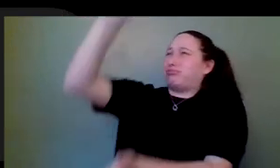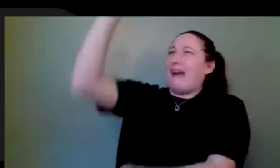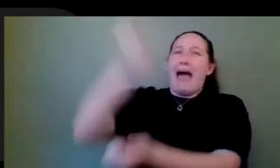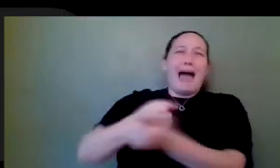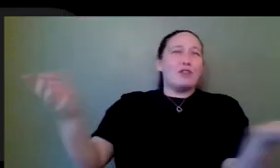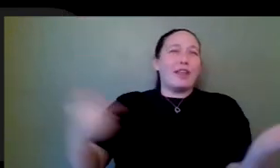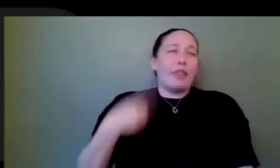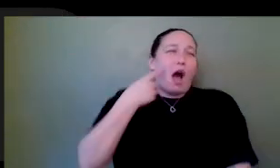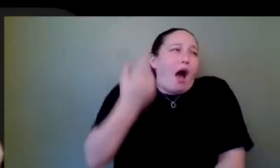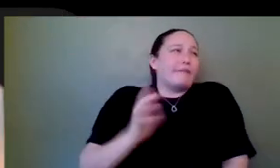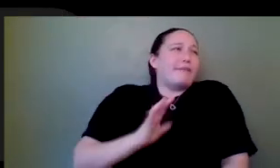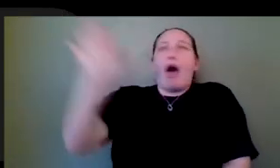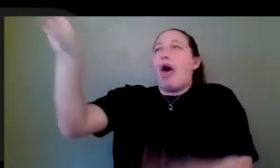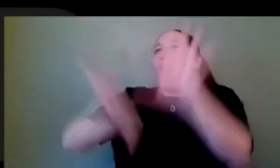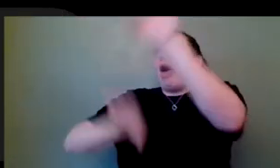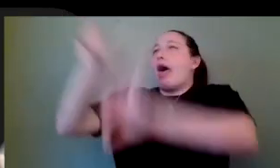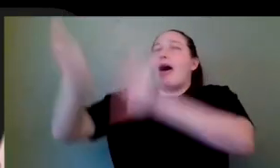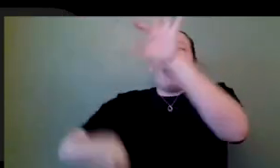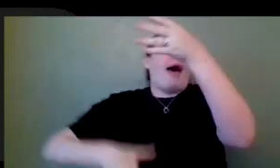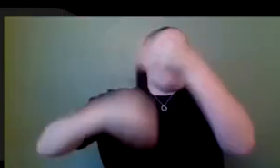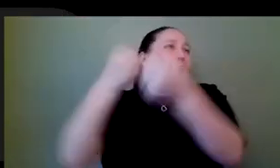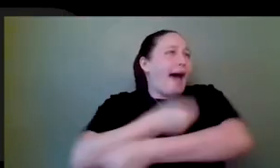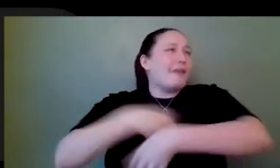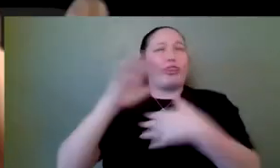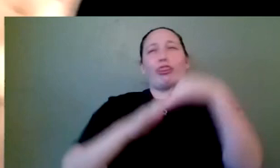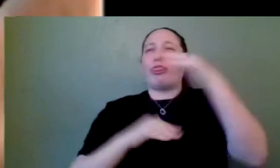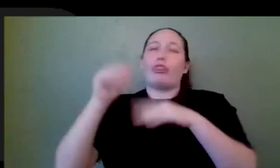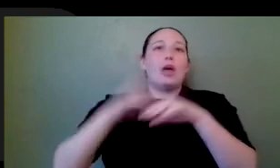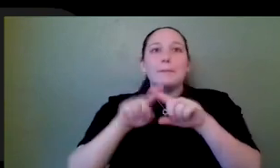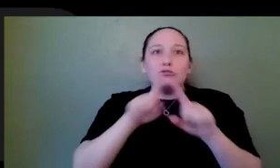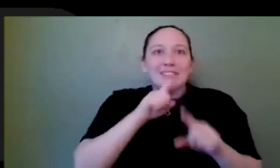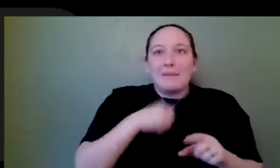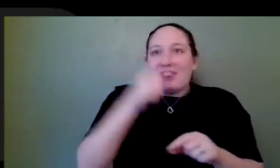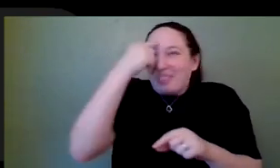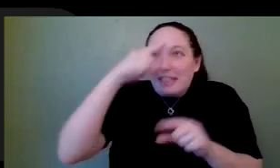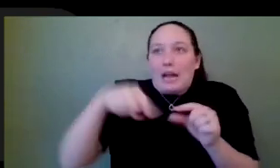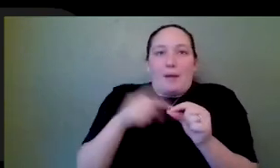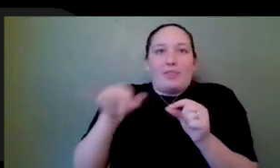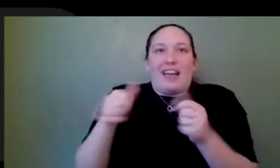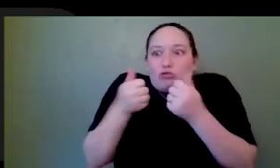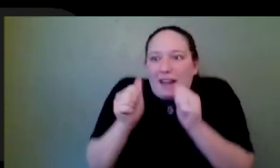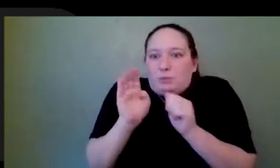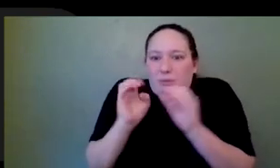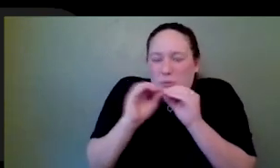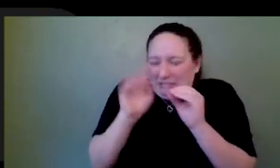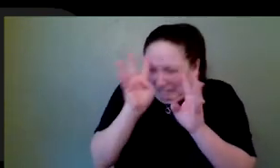worried about the cohesion of all those ideas working together when you can just throw in whatever you want. So I personally have always